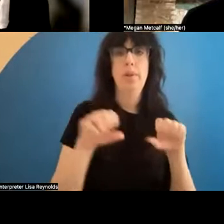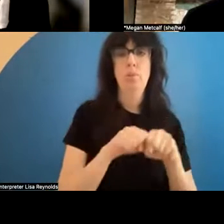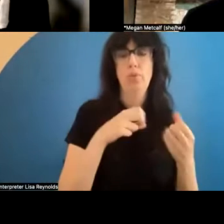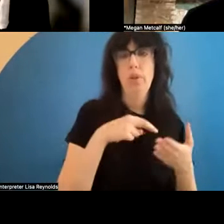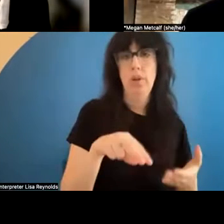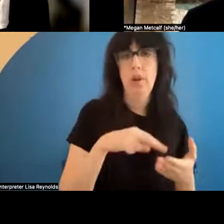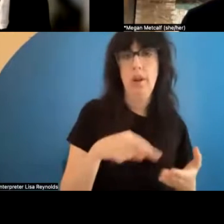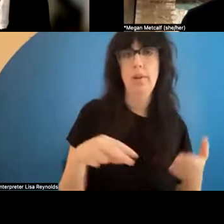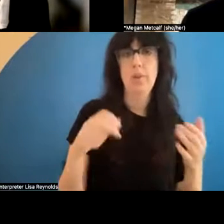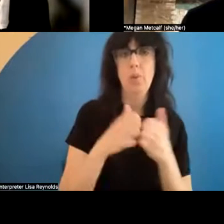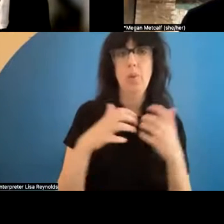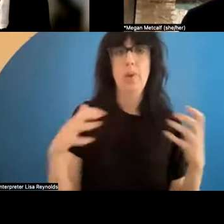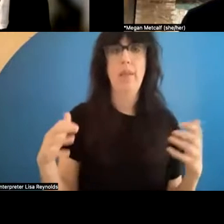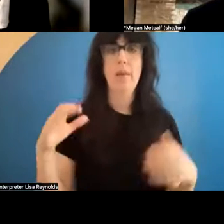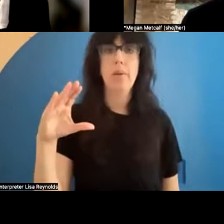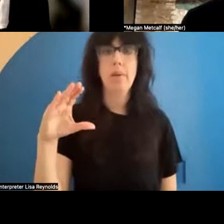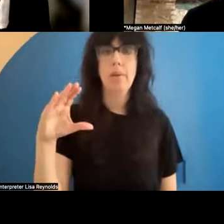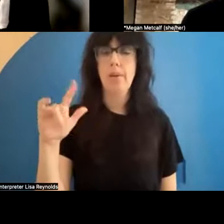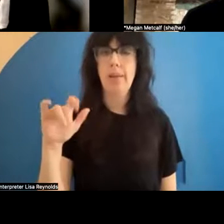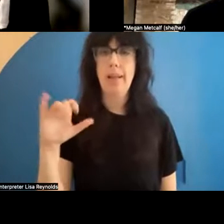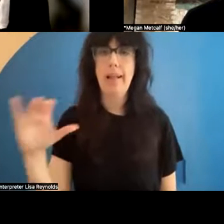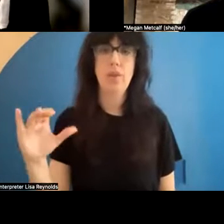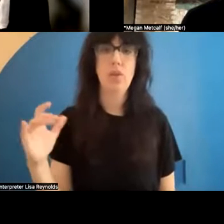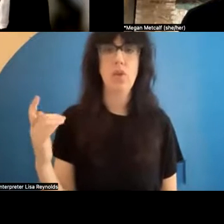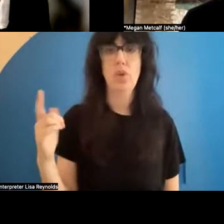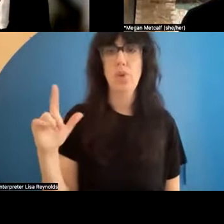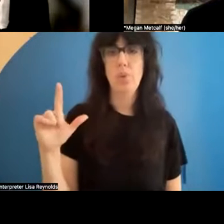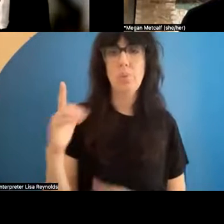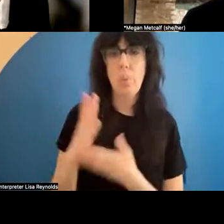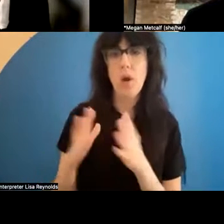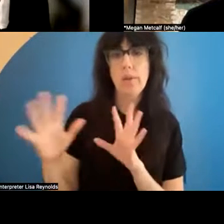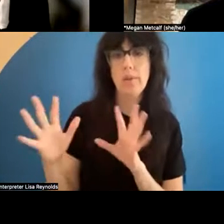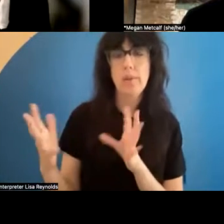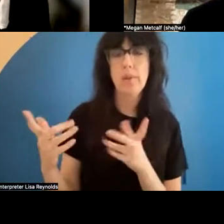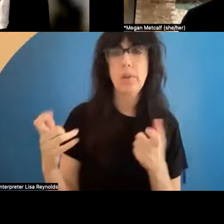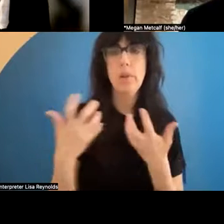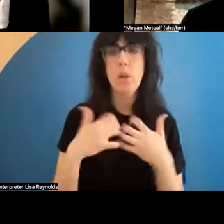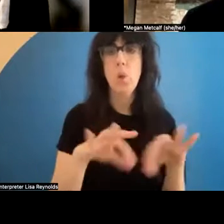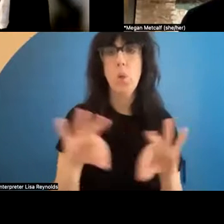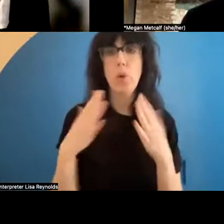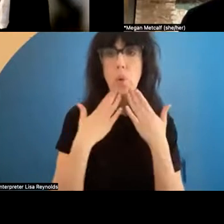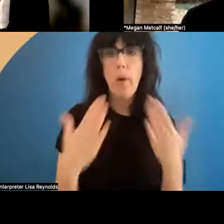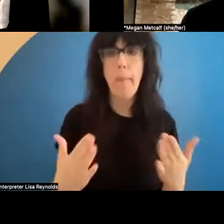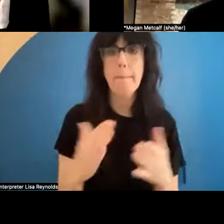production in breakdance form without taking from its classical attributes. It worked out well. But I still think